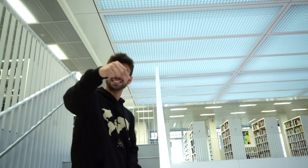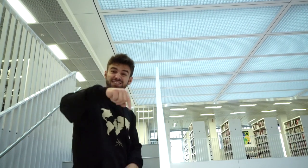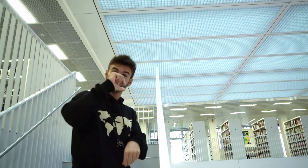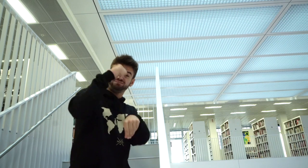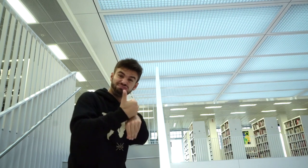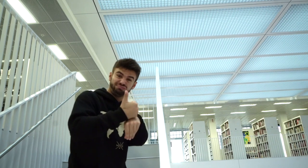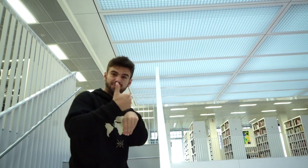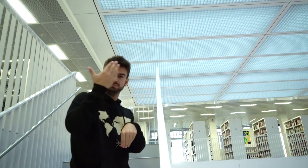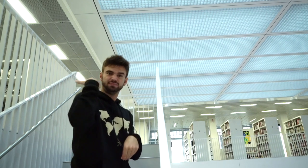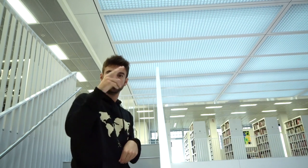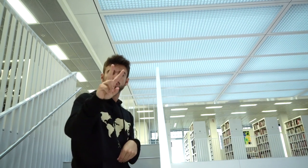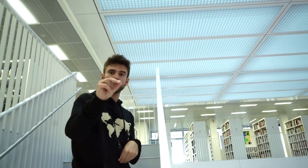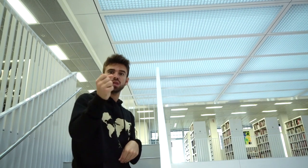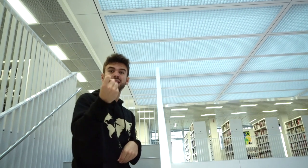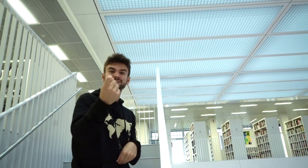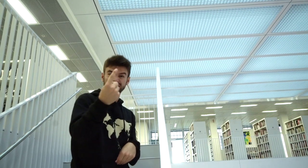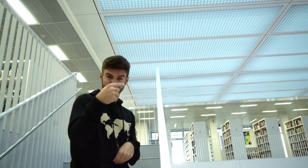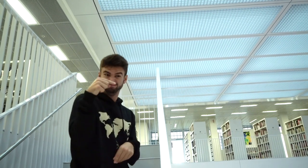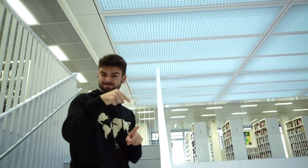The library was established in 2011.